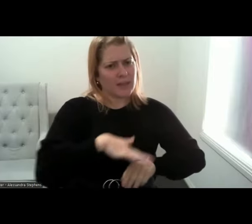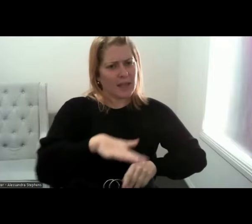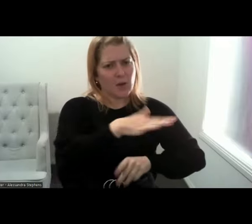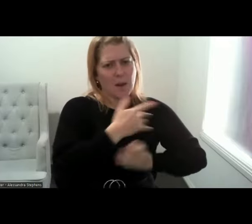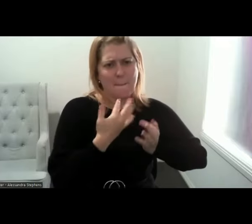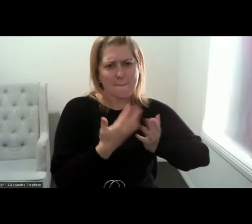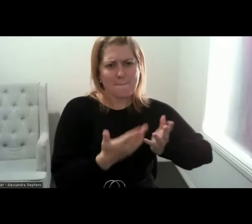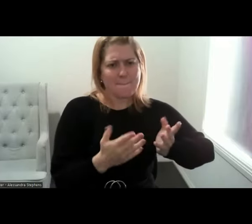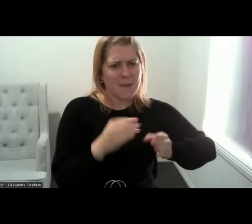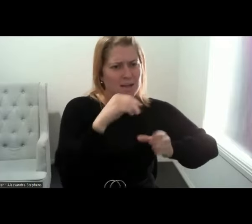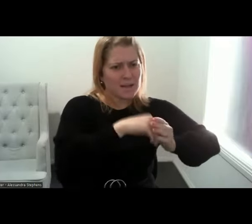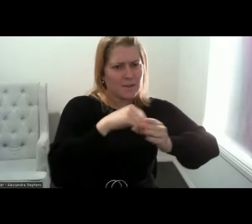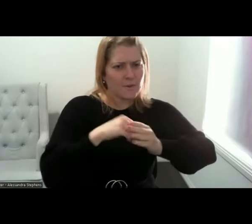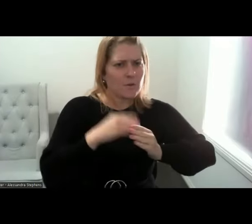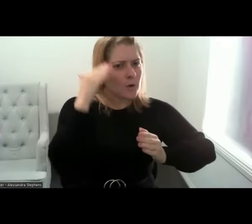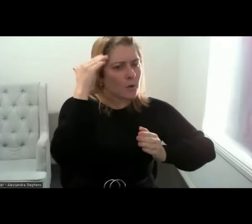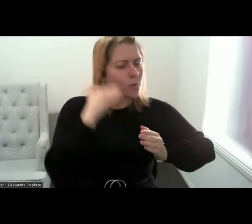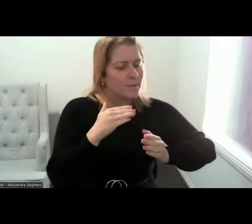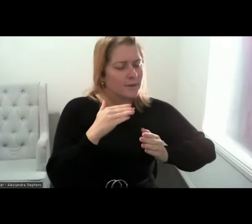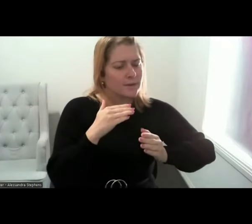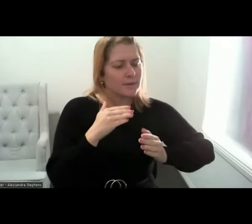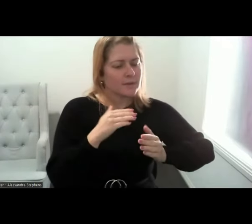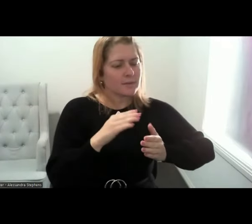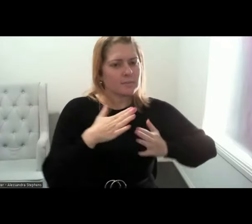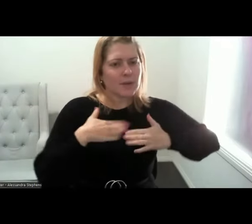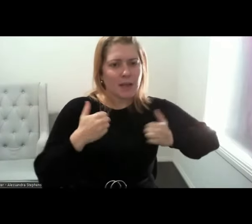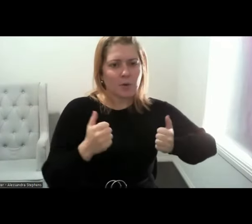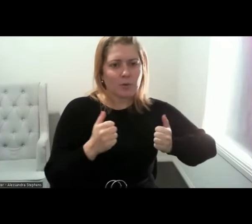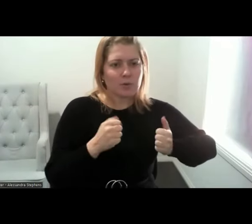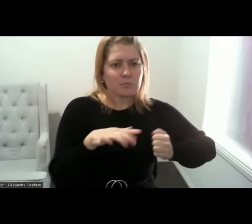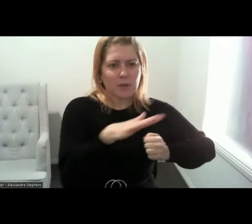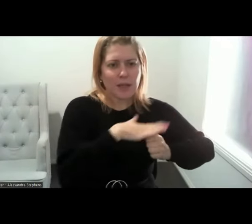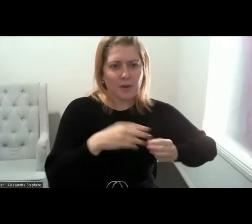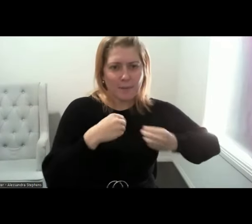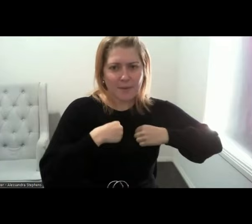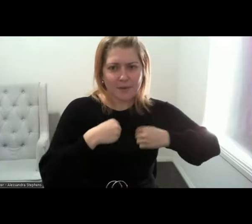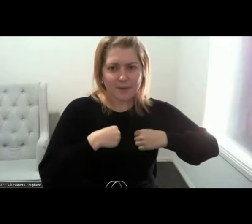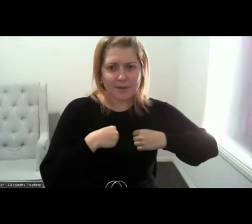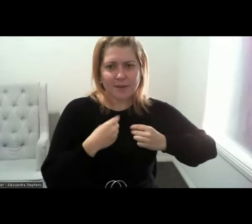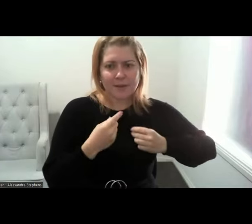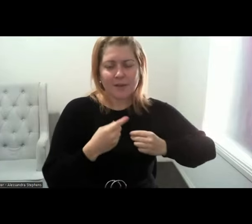the Women’s Health Loddon Mallee team. And yeah, just demonstrates the breadth and depth of the